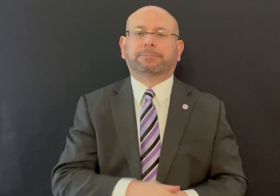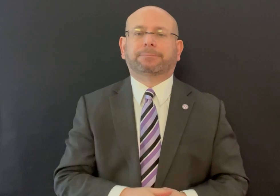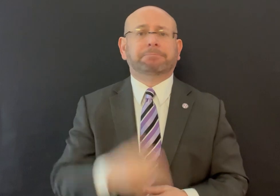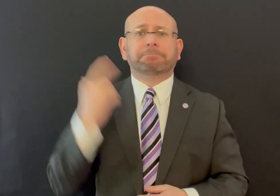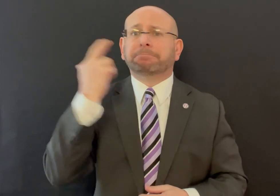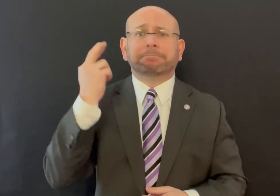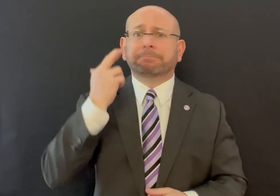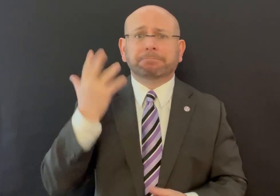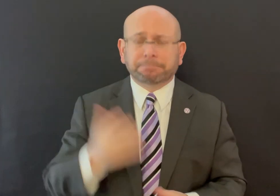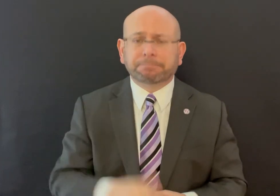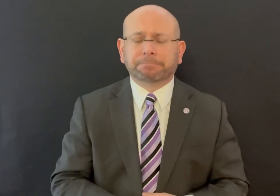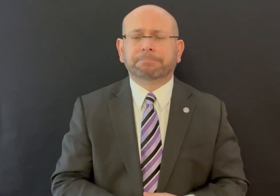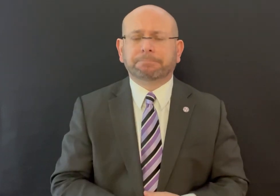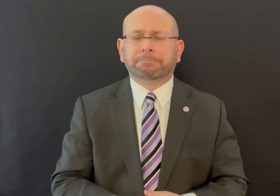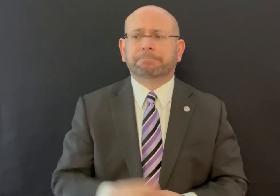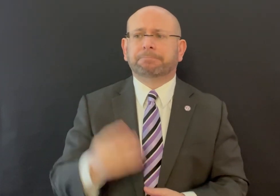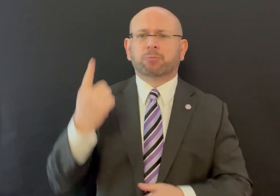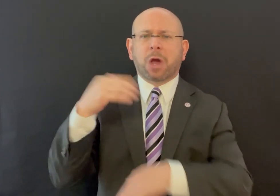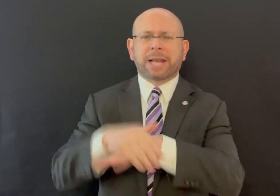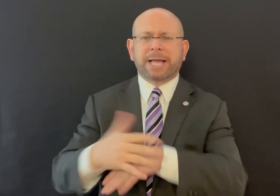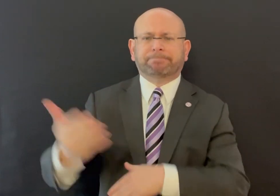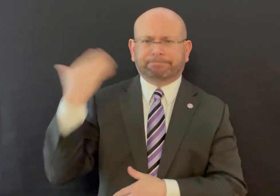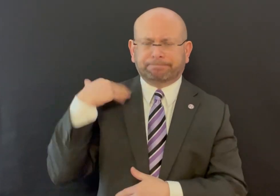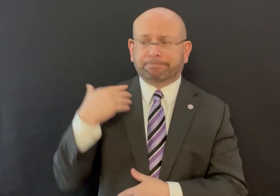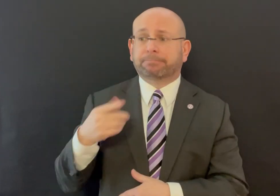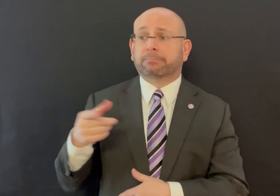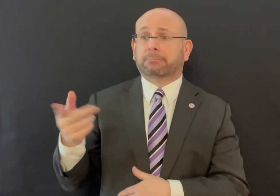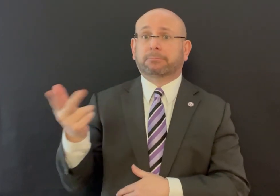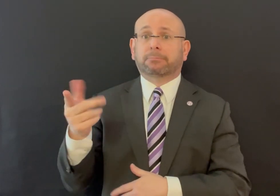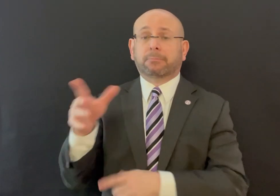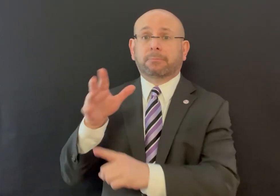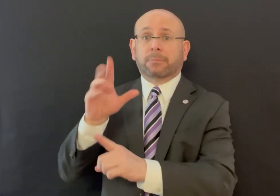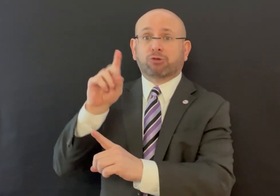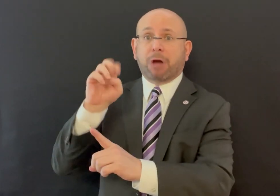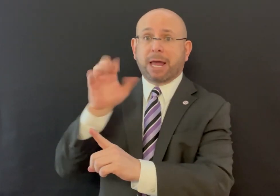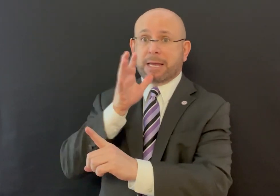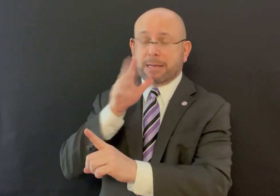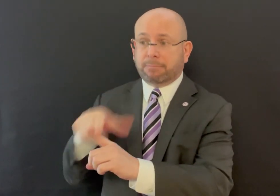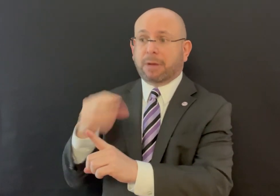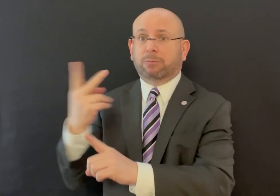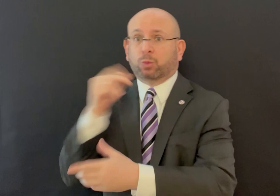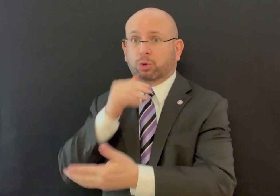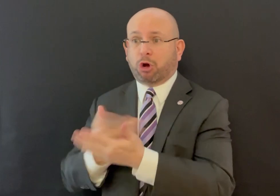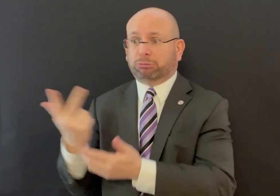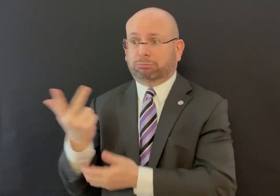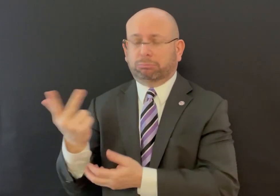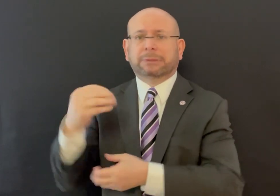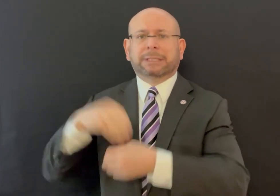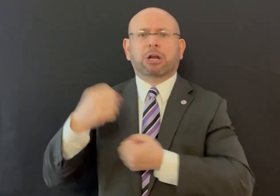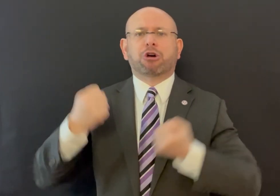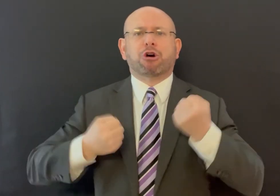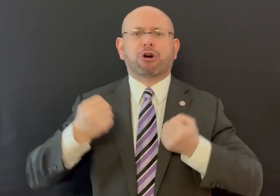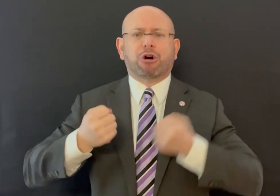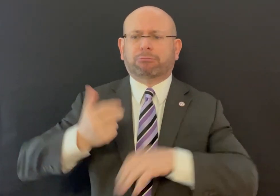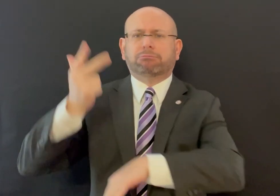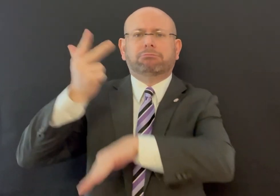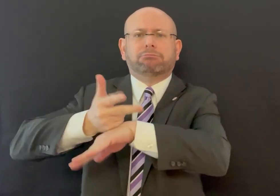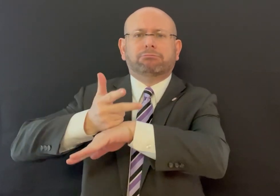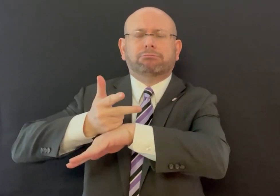One night, Dre and her twin daughters were sitting in their parked car.